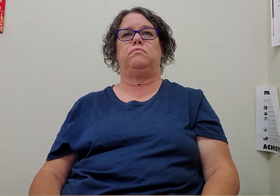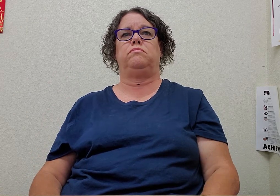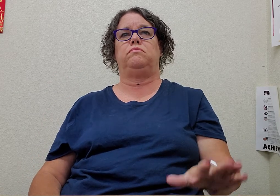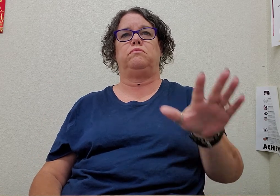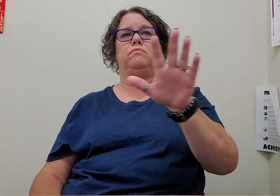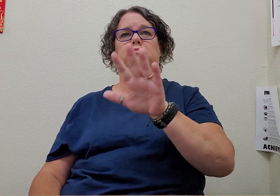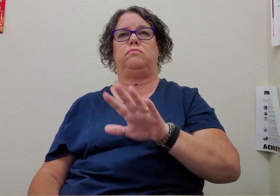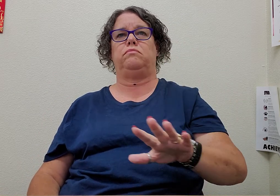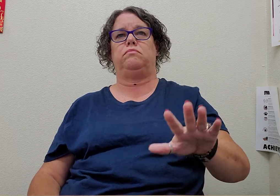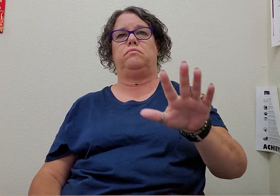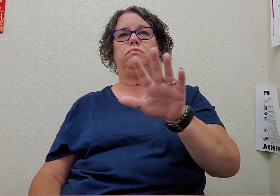area (1)